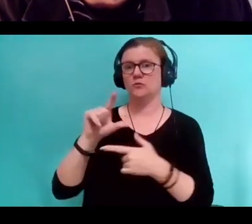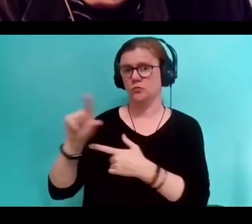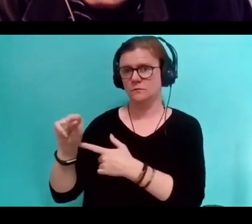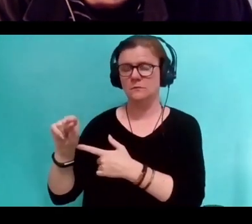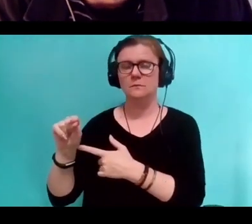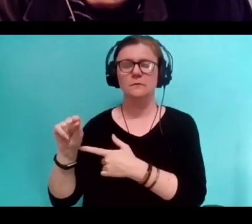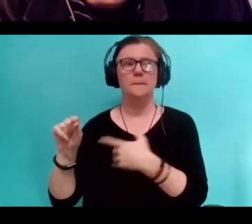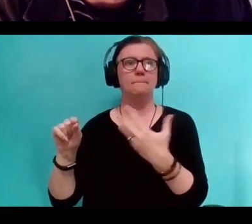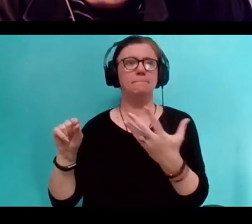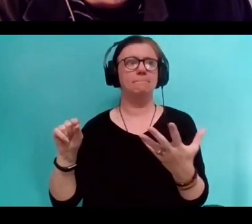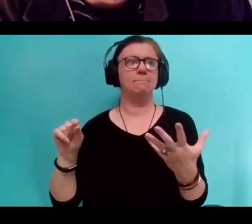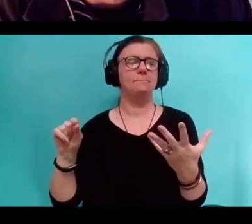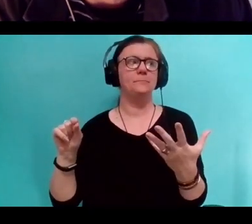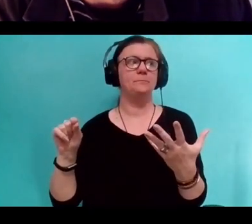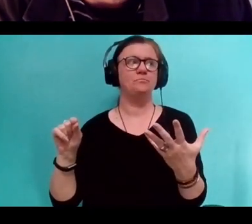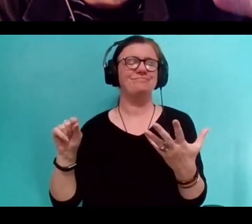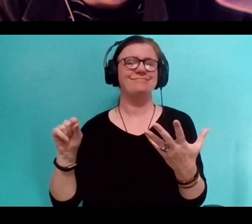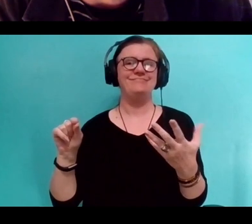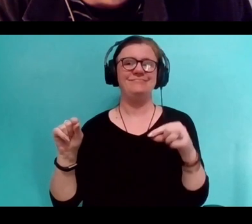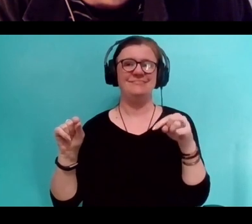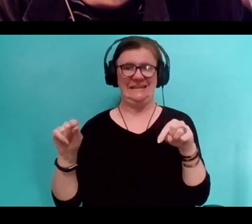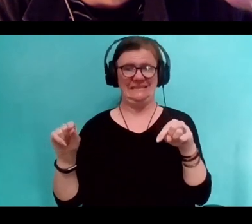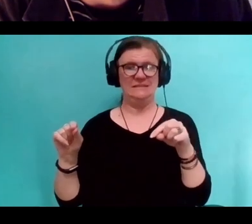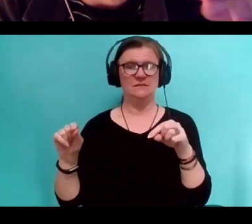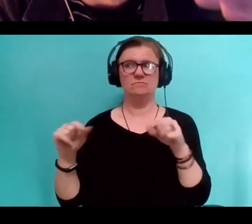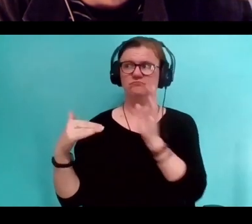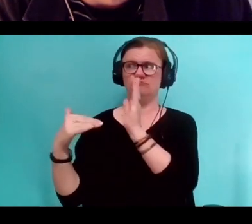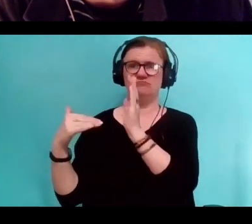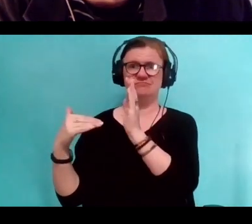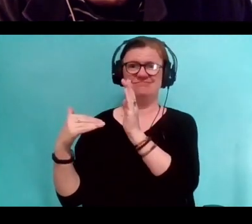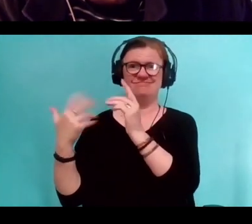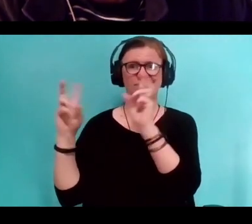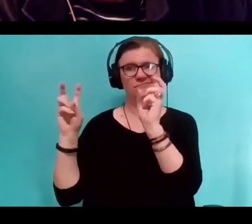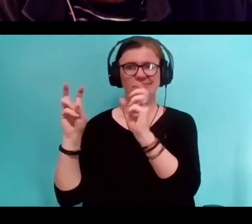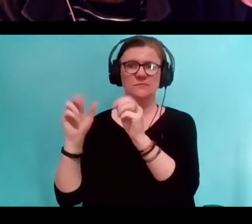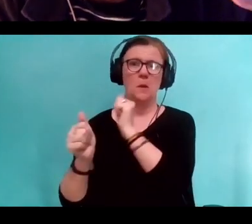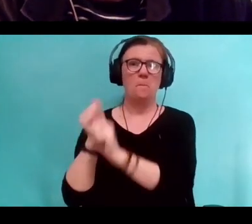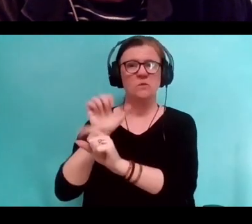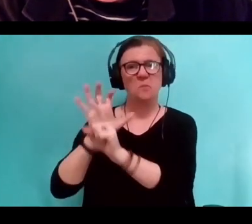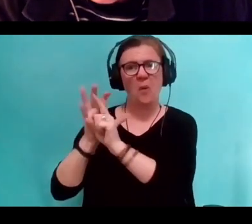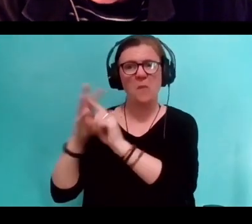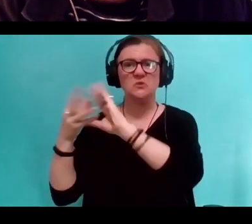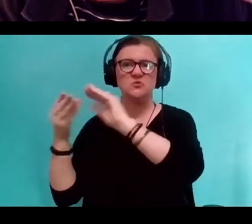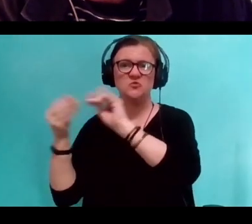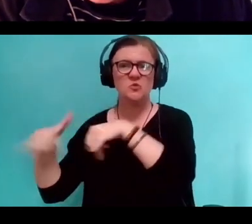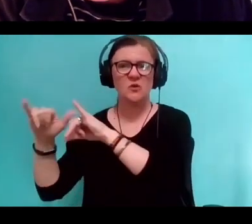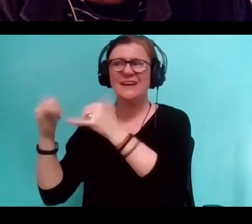Now this generation of dominant narrative challenges will still be attacked.